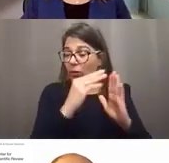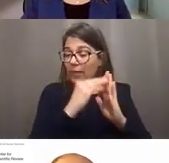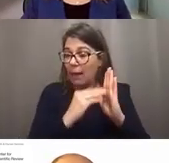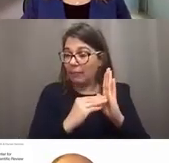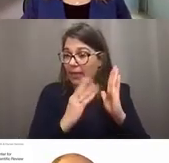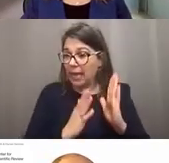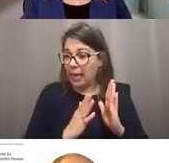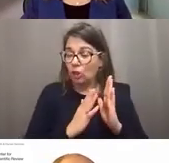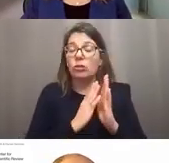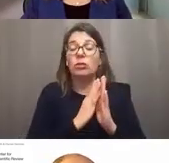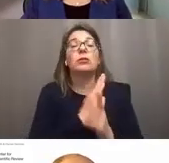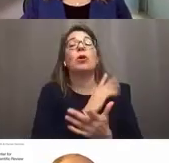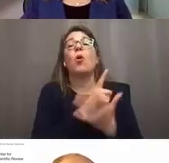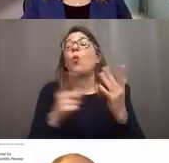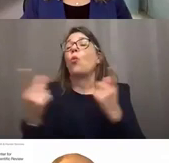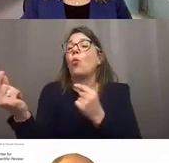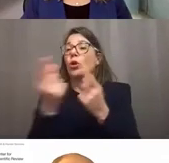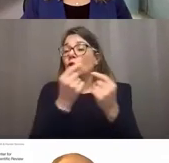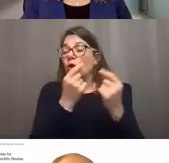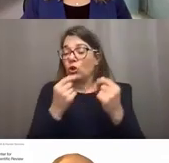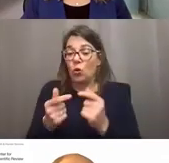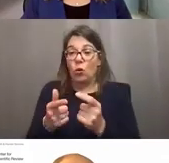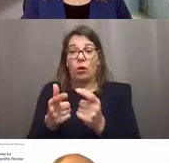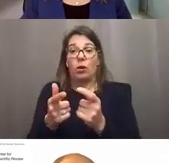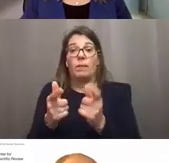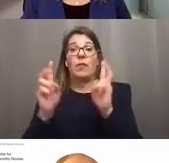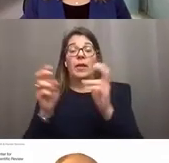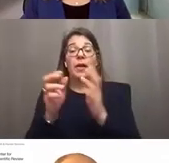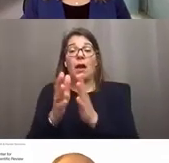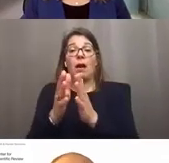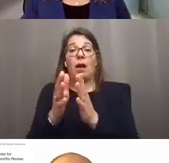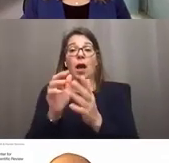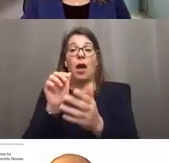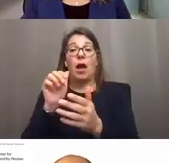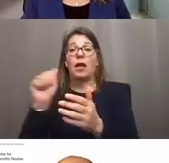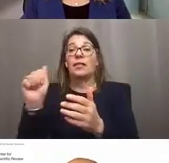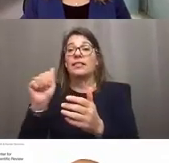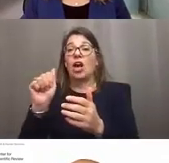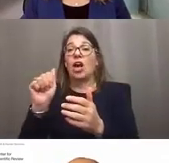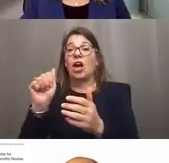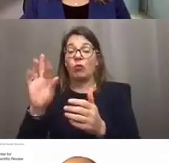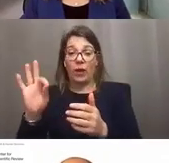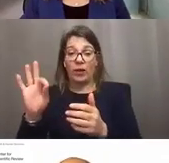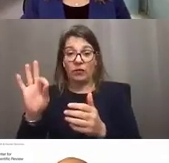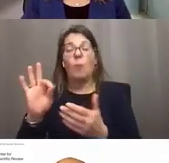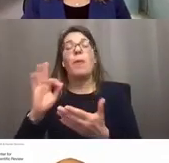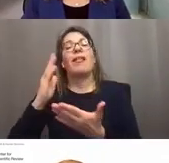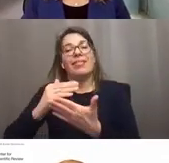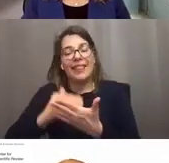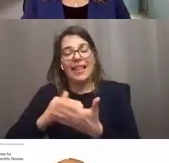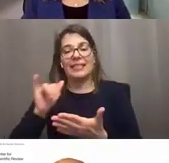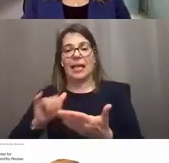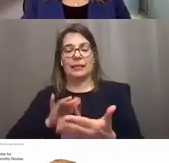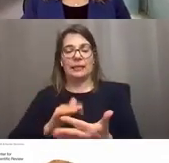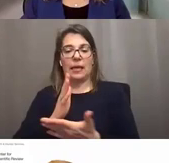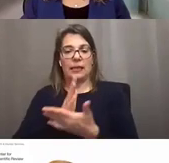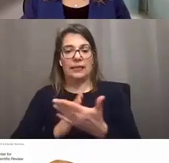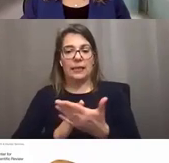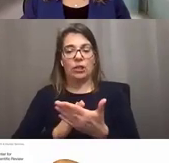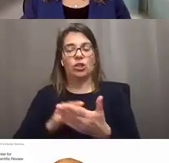What you can do is on the assignment request form, list that study section, and then in the rationale list they reviewed the A0